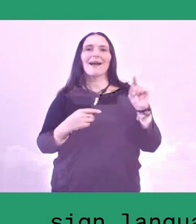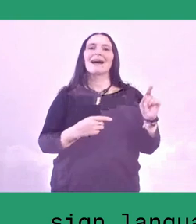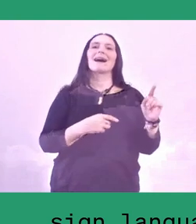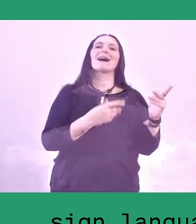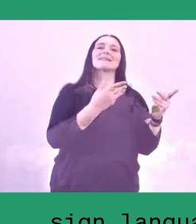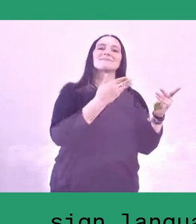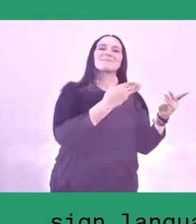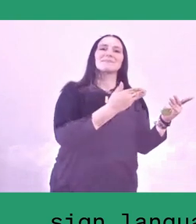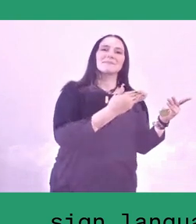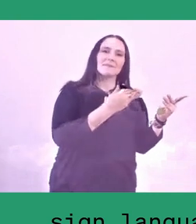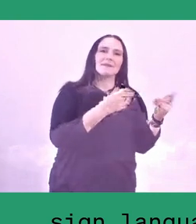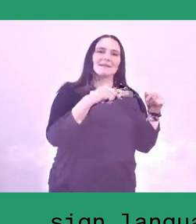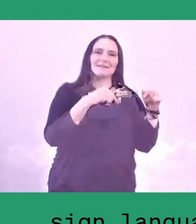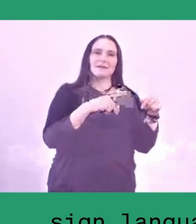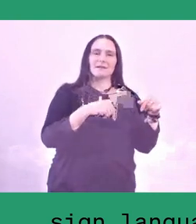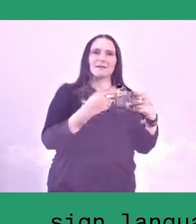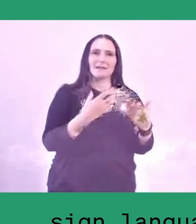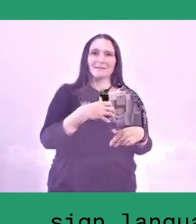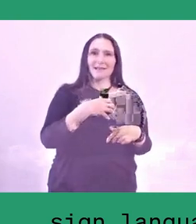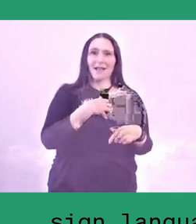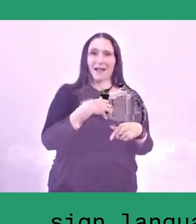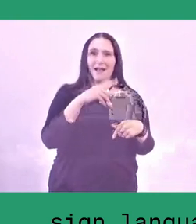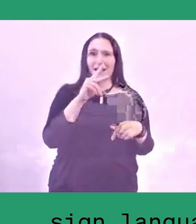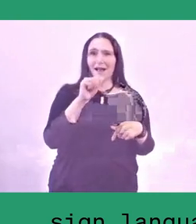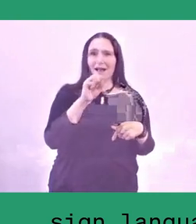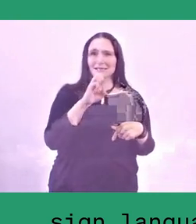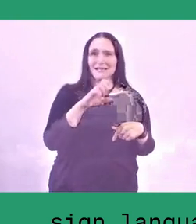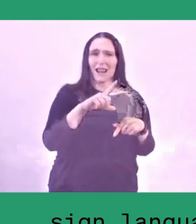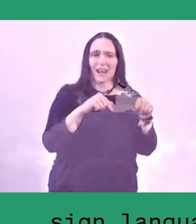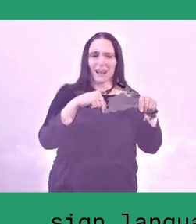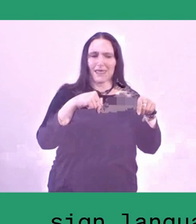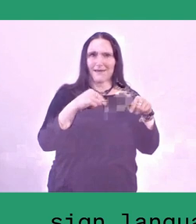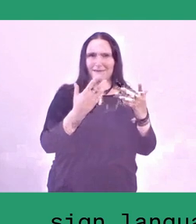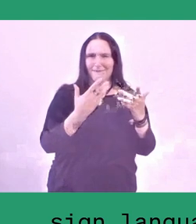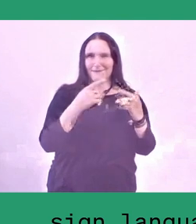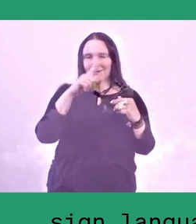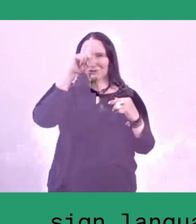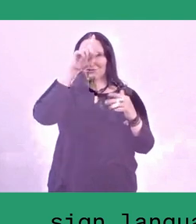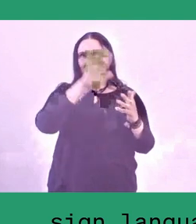If you are in Kassel now and then you are passing by in front of ruruHaus,